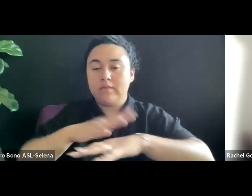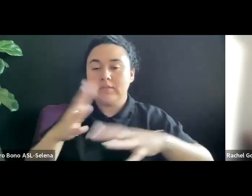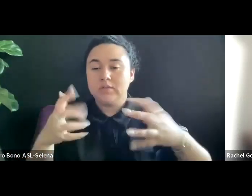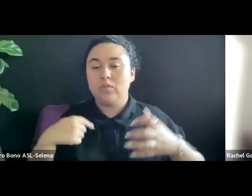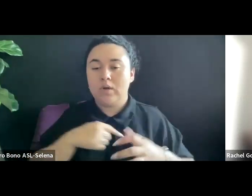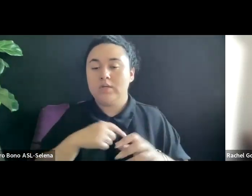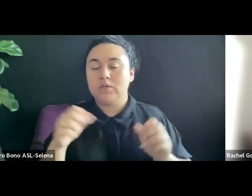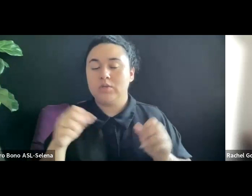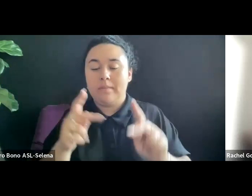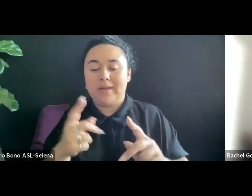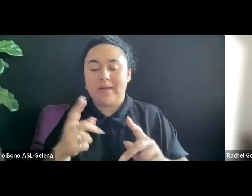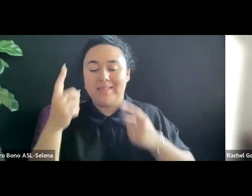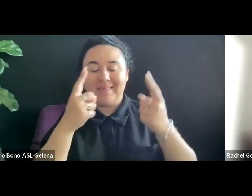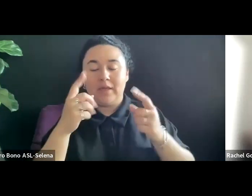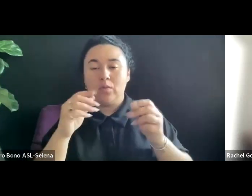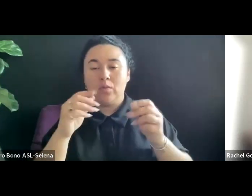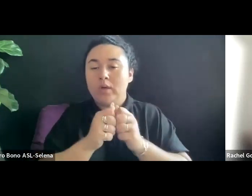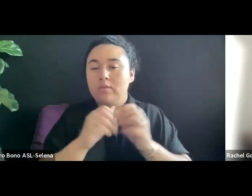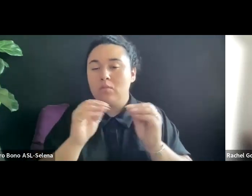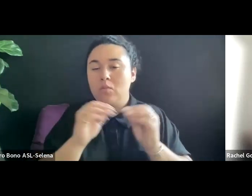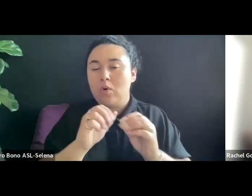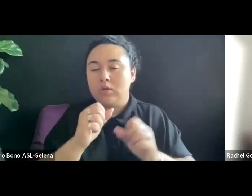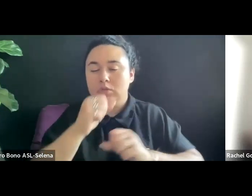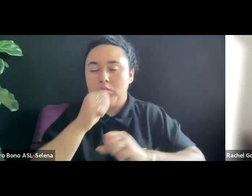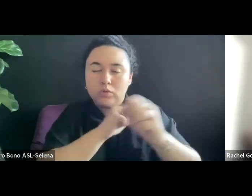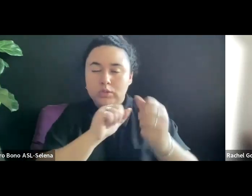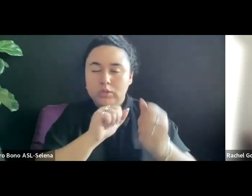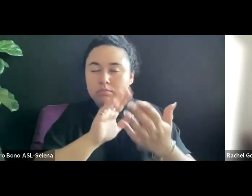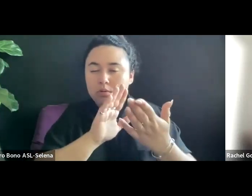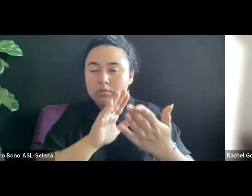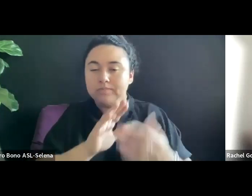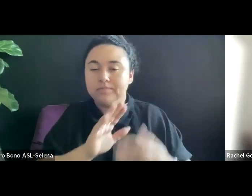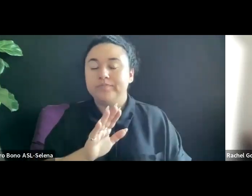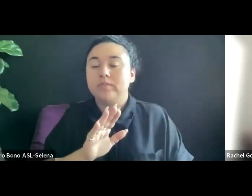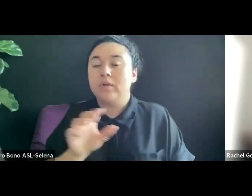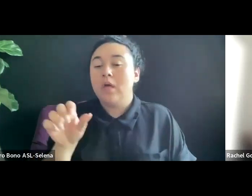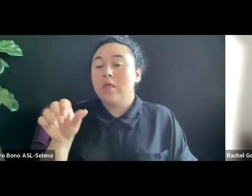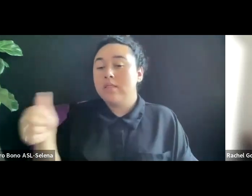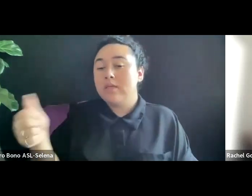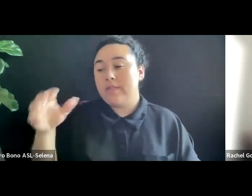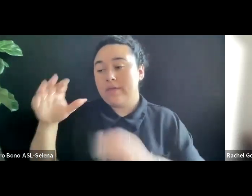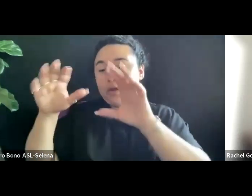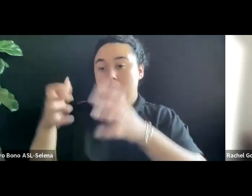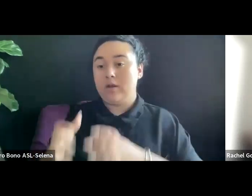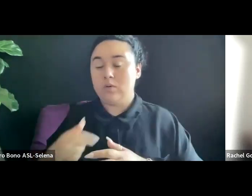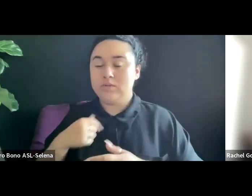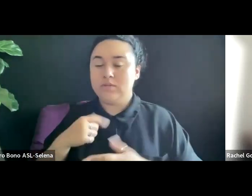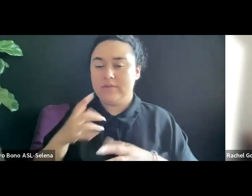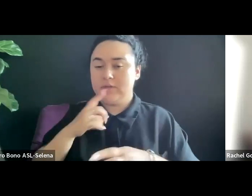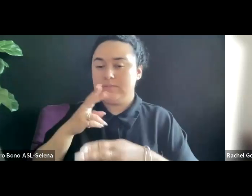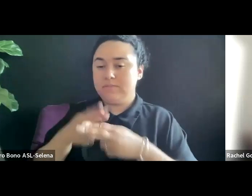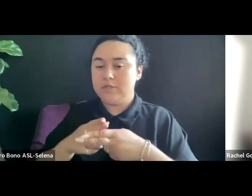UNLIKE THE OTHER CATEGORIES OF DISTRIBUTION THAT I MENTIONED LIKE THEATRICAL, EDUCATION AND PUBLIC